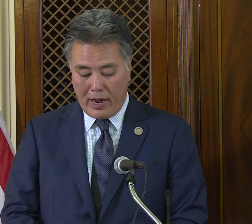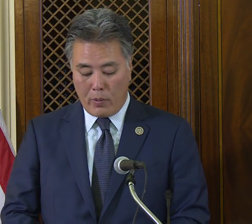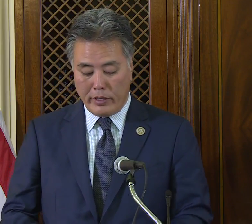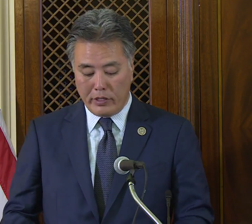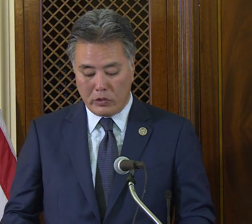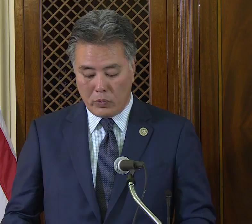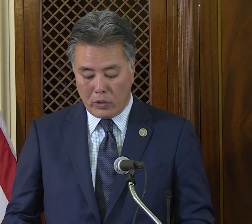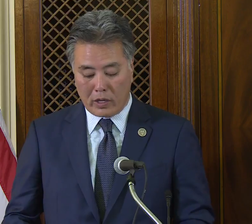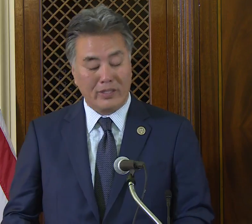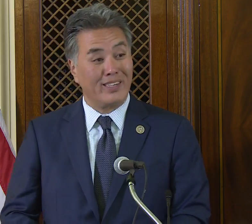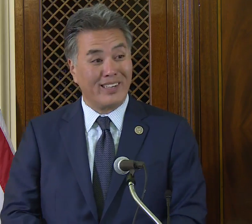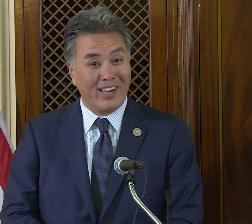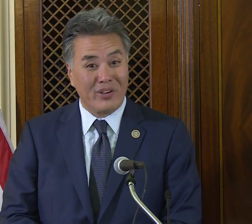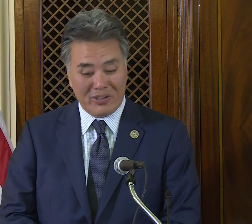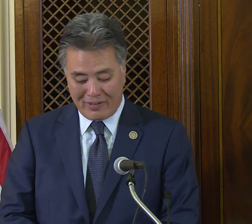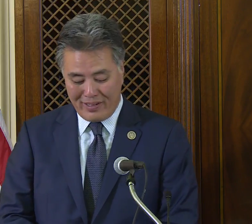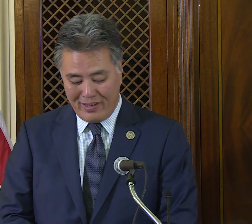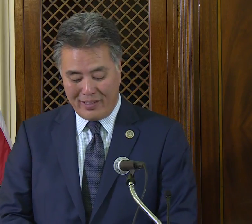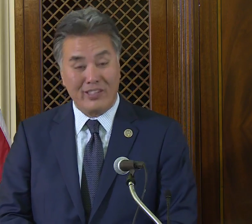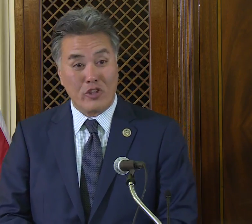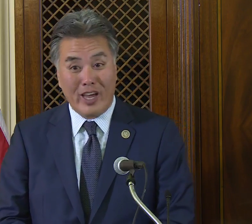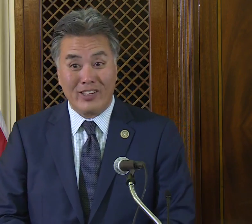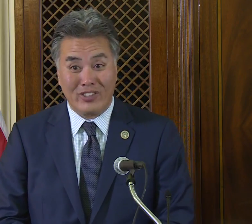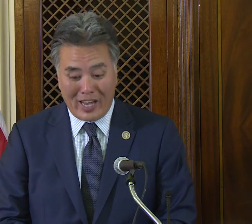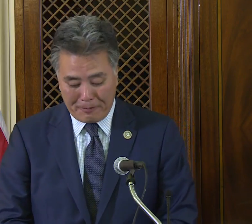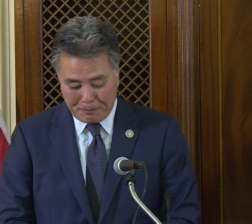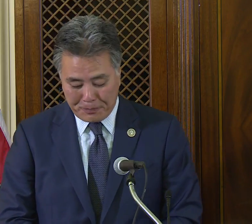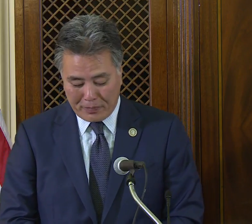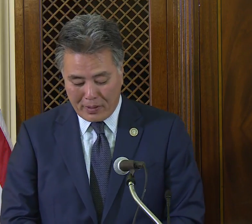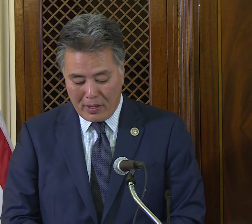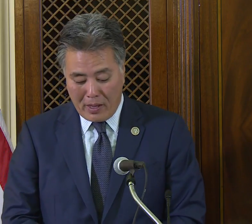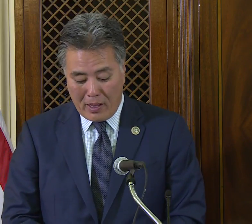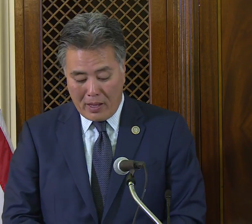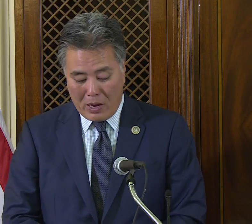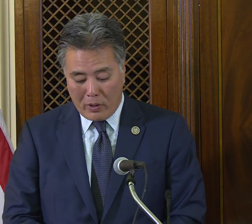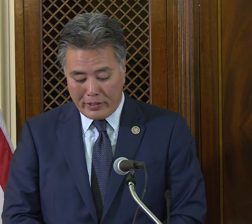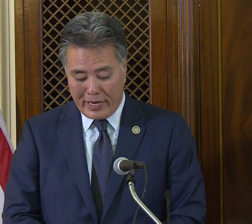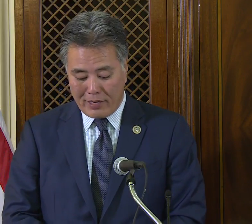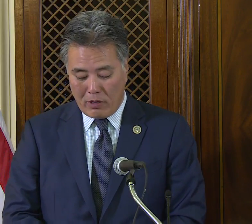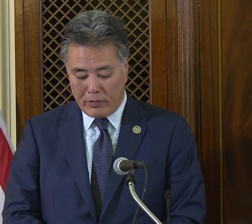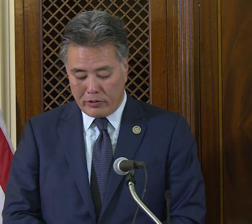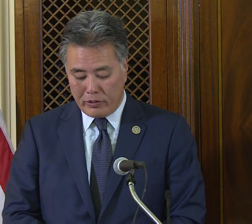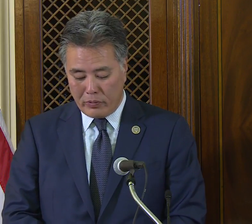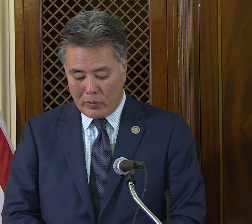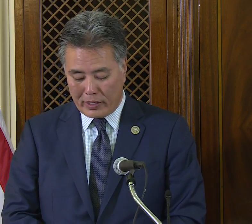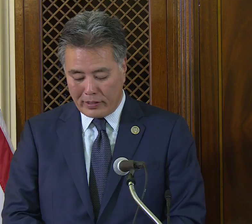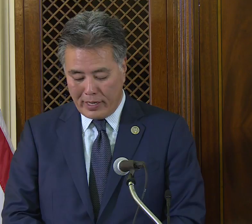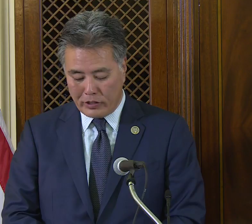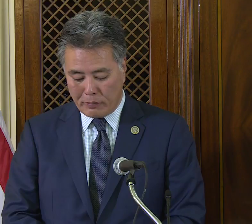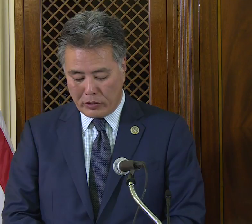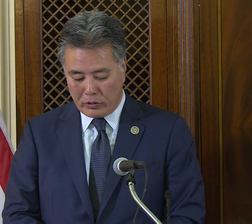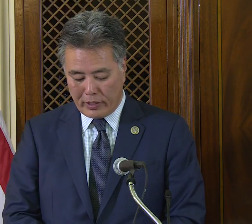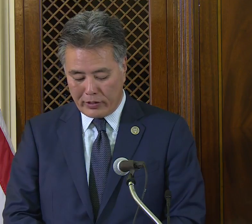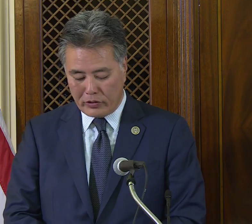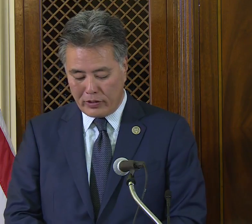and we need to work together to change that. I want to take a moment to recognize a special guest